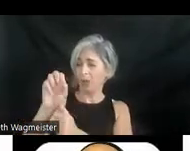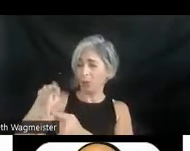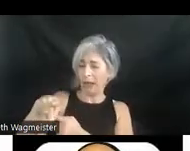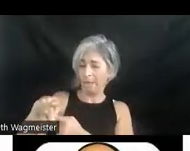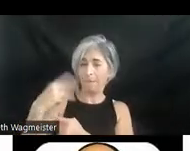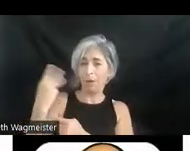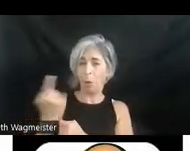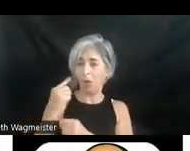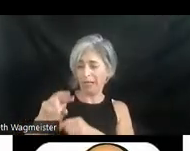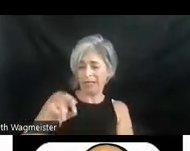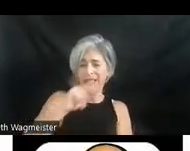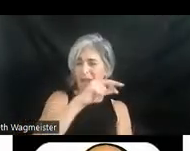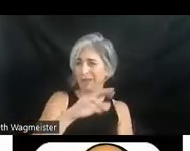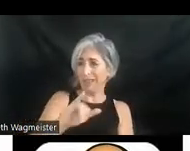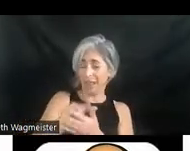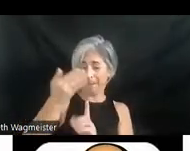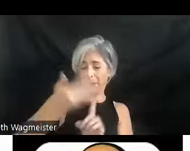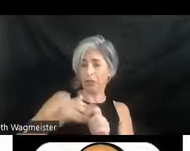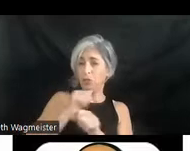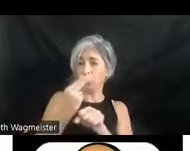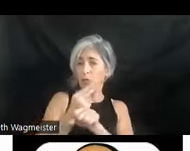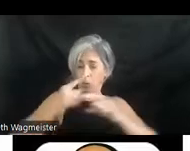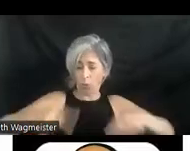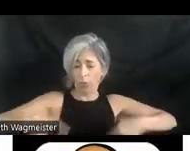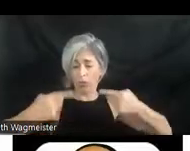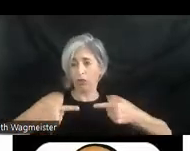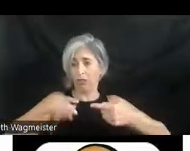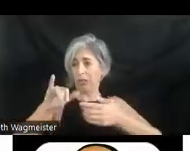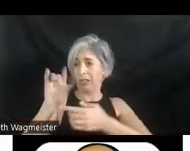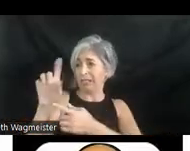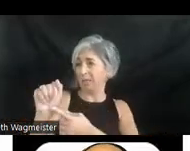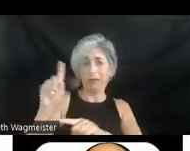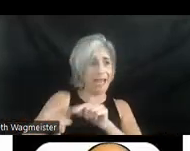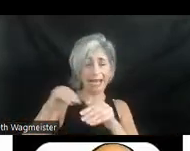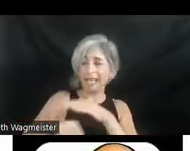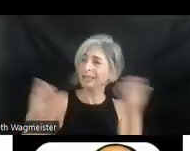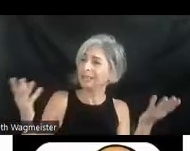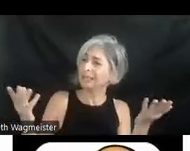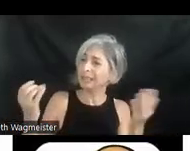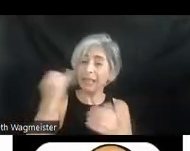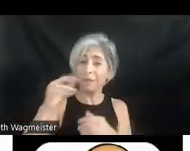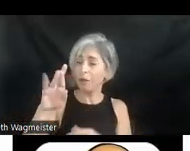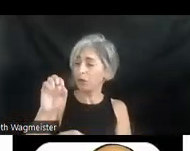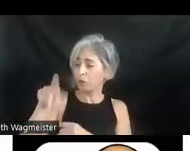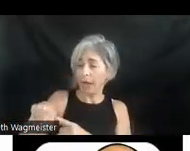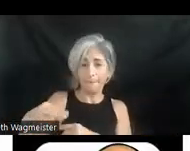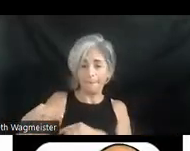then a person who uses a wheelchair is disabled. If there's a ramp there, the disability goes